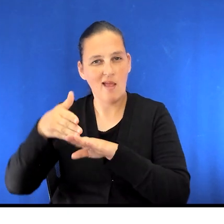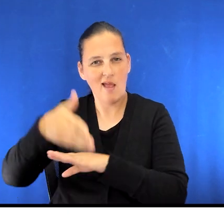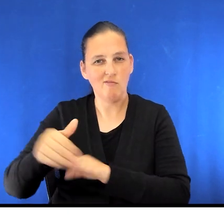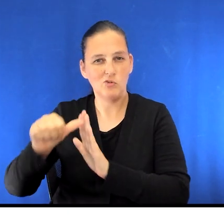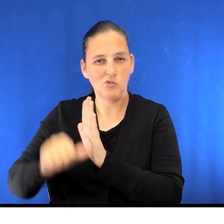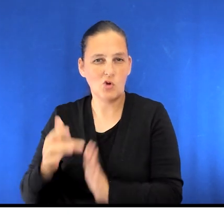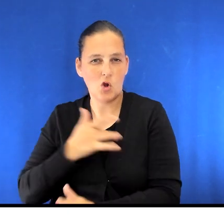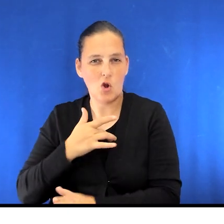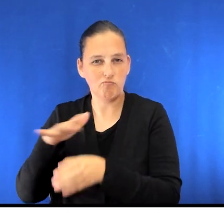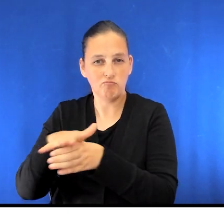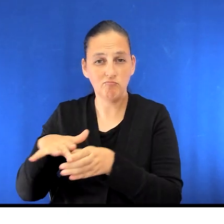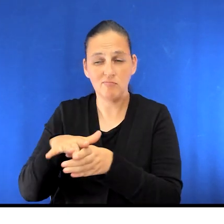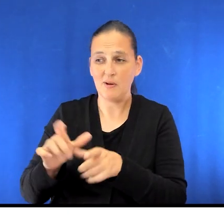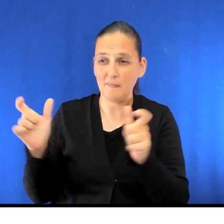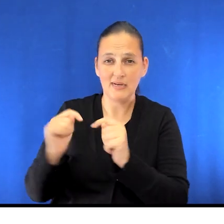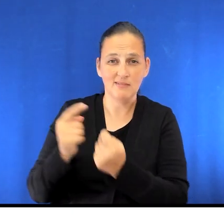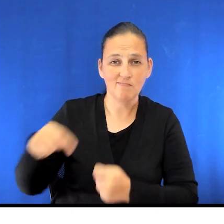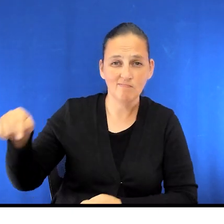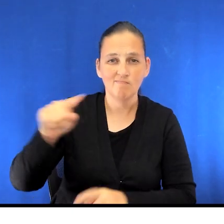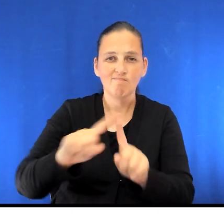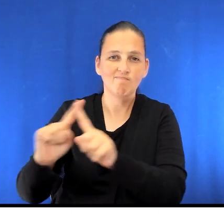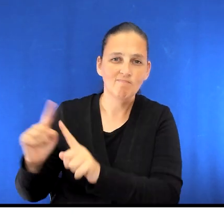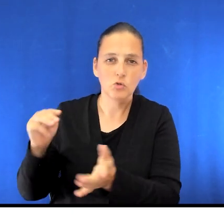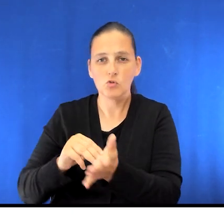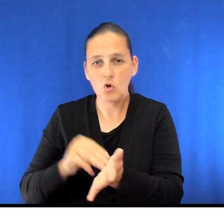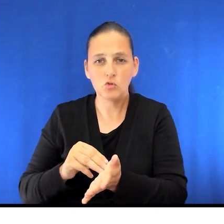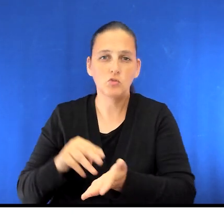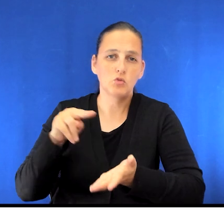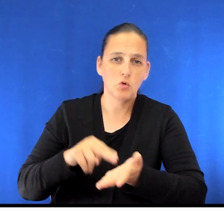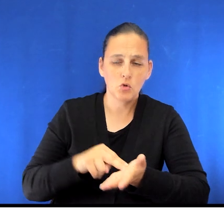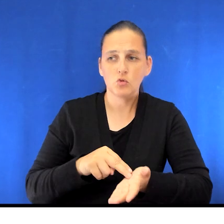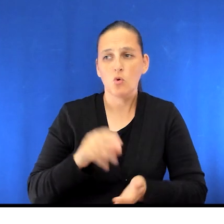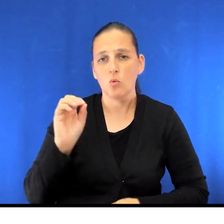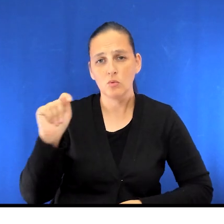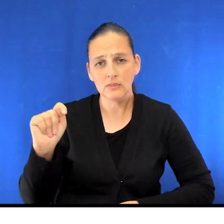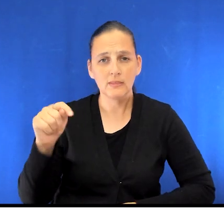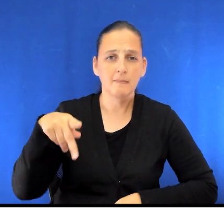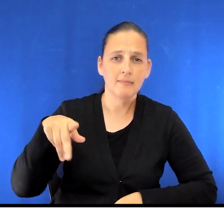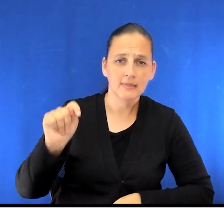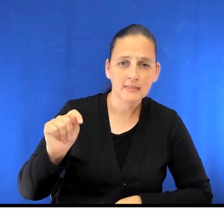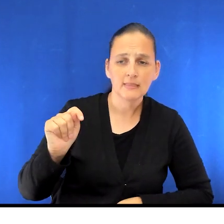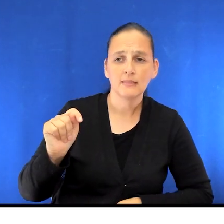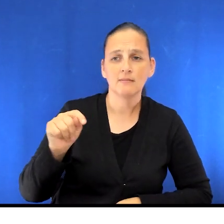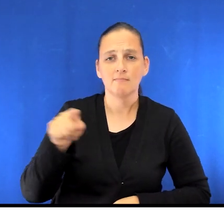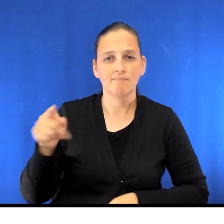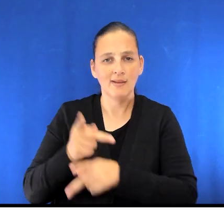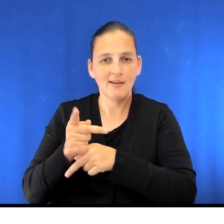We have a large team made up of doctors, a nurse practitioner, nurses, occupational therapist, physiotherapist, care management leader,